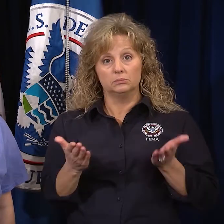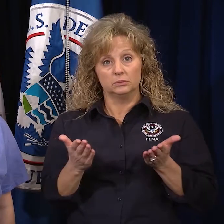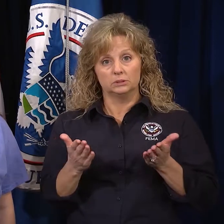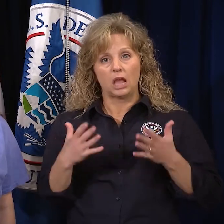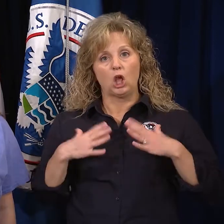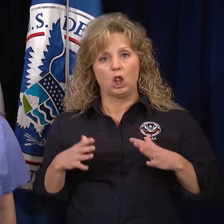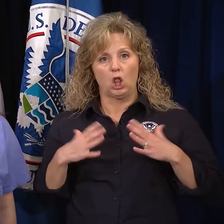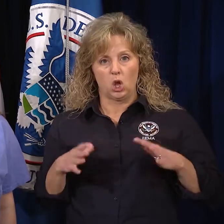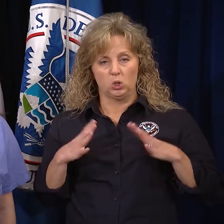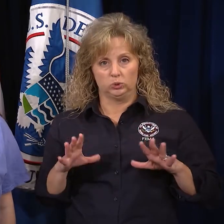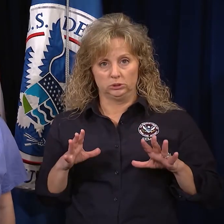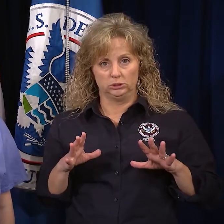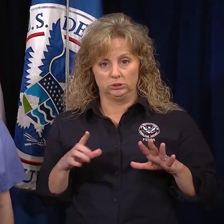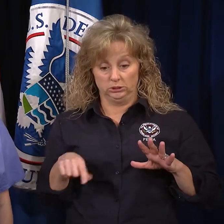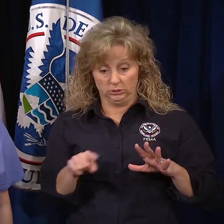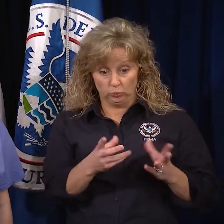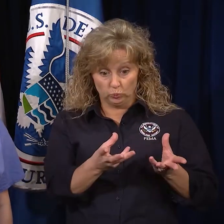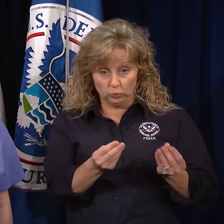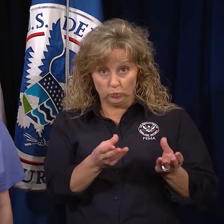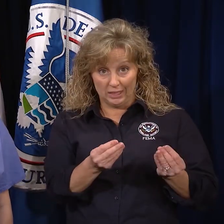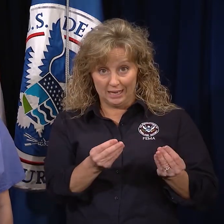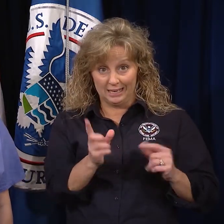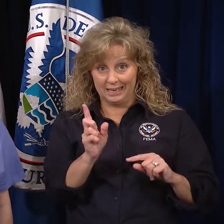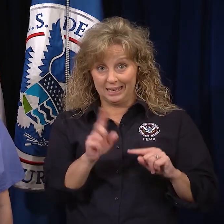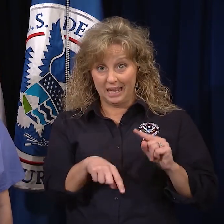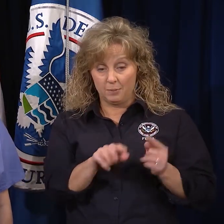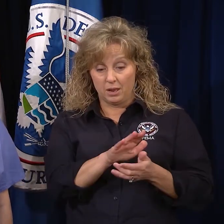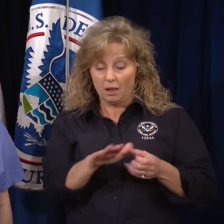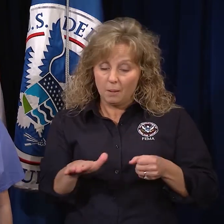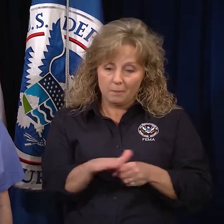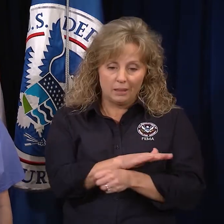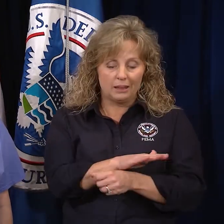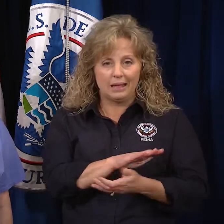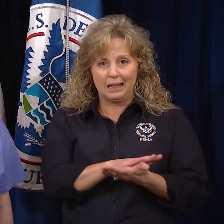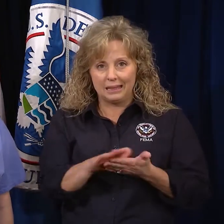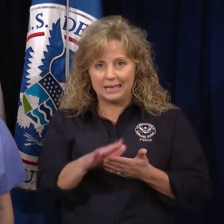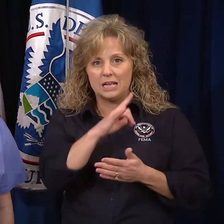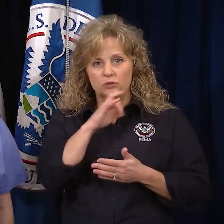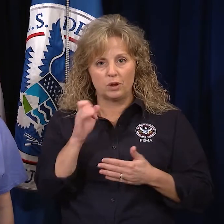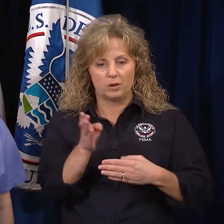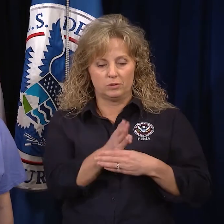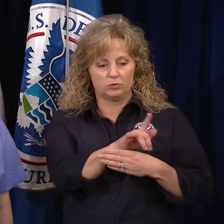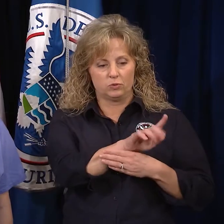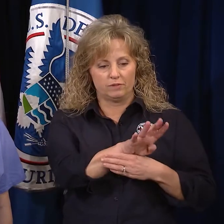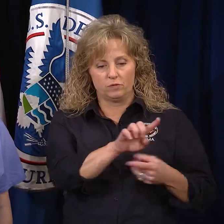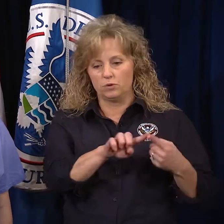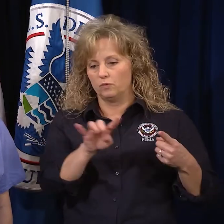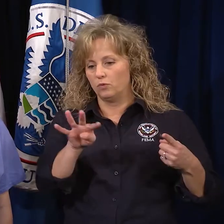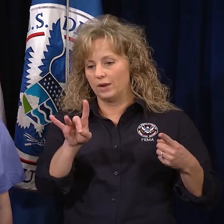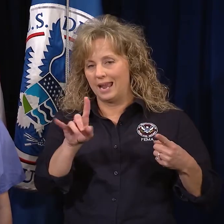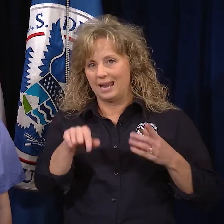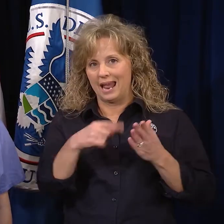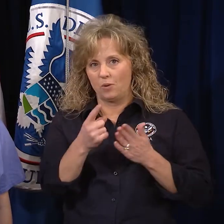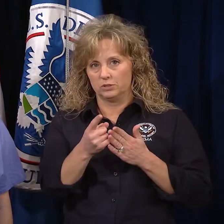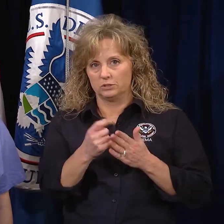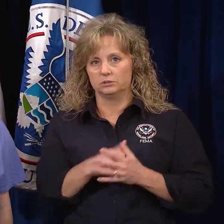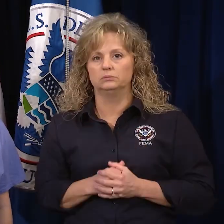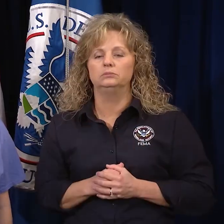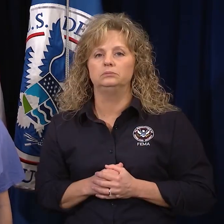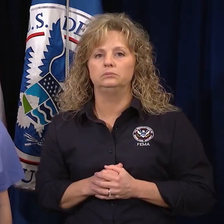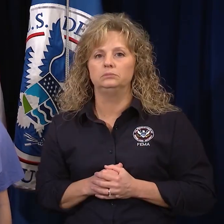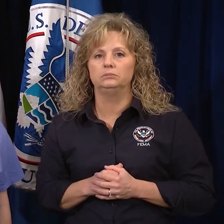and clothes that have been wet and cannot be thoroughly cleaned and dried within 24 to 48 hours.